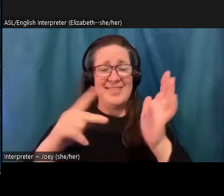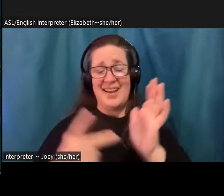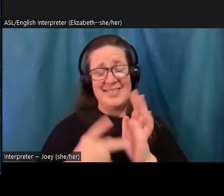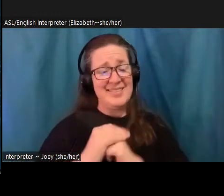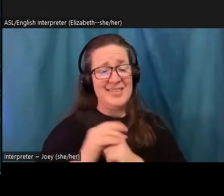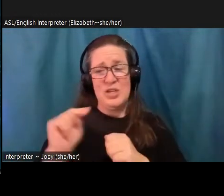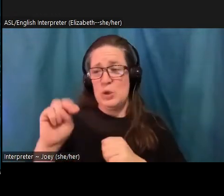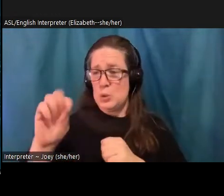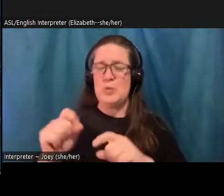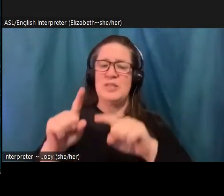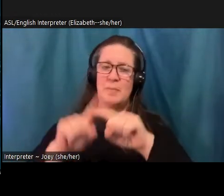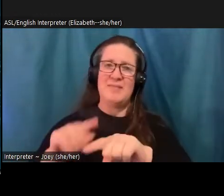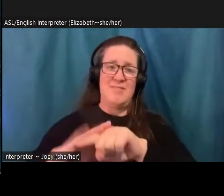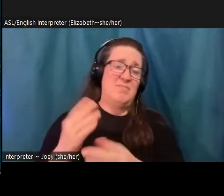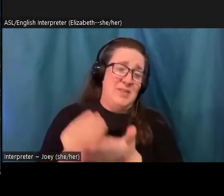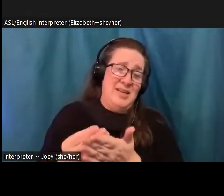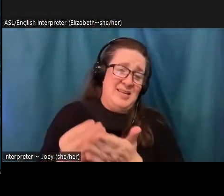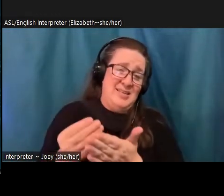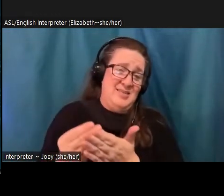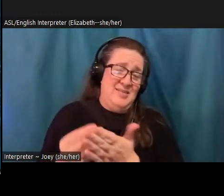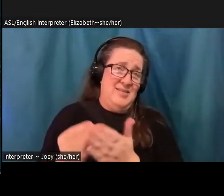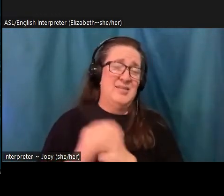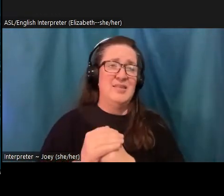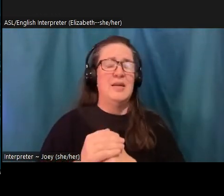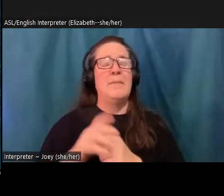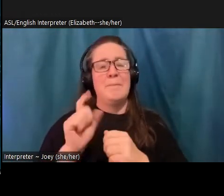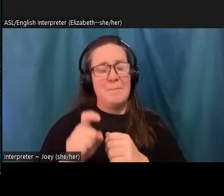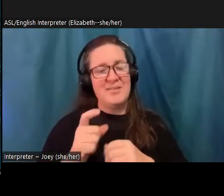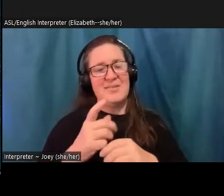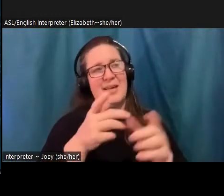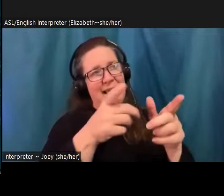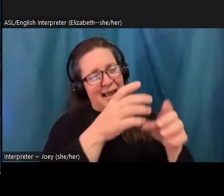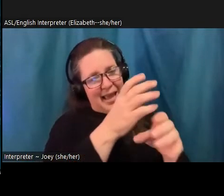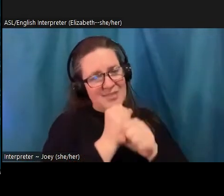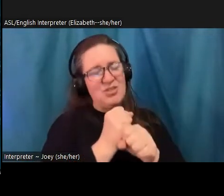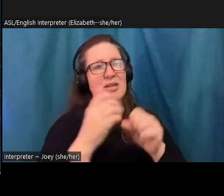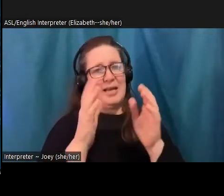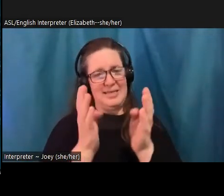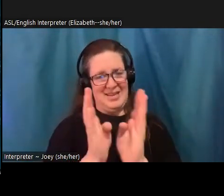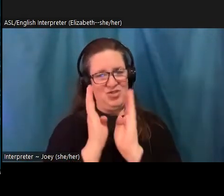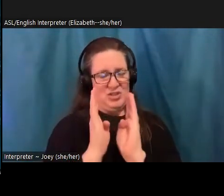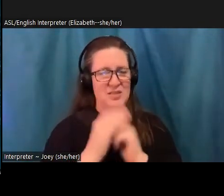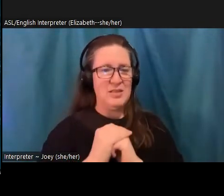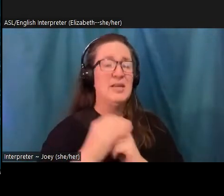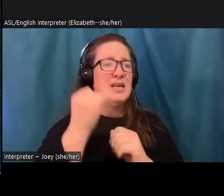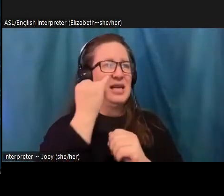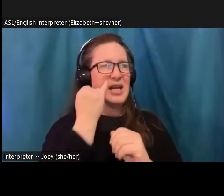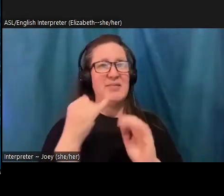enterprise that can't survive without drawing our attention to the screen. And so sensational or violent stories get more play